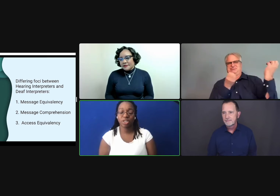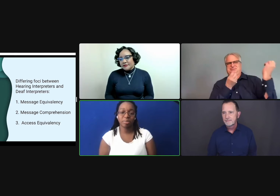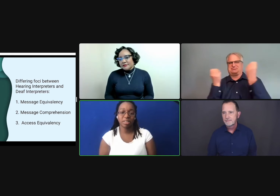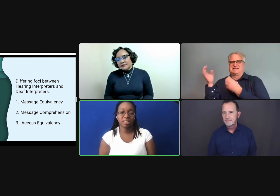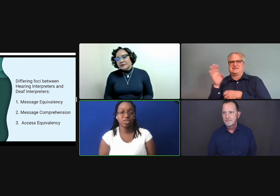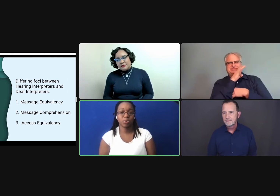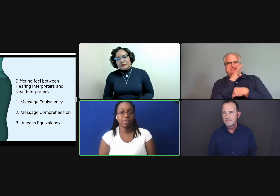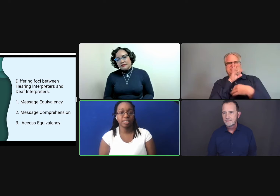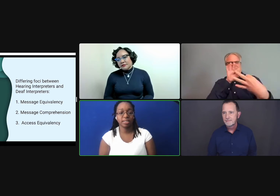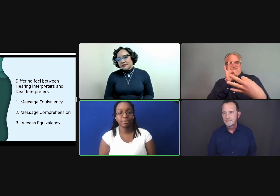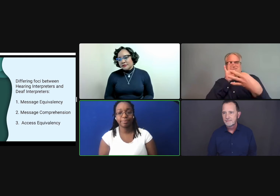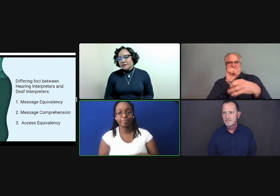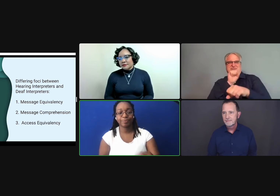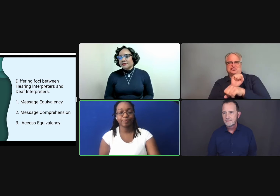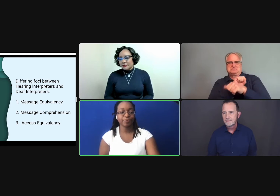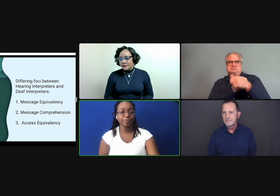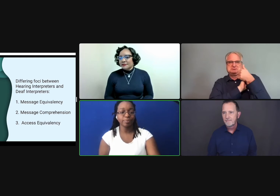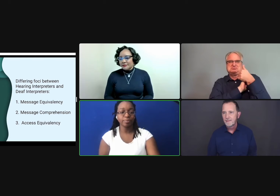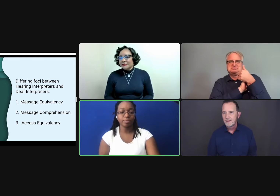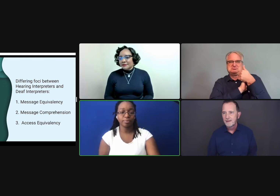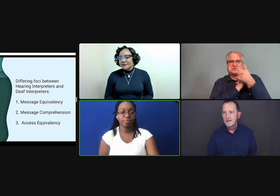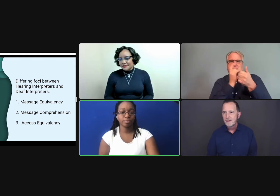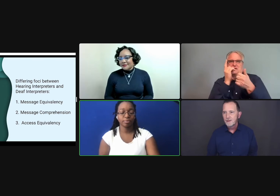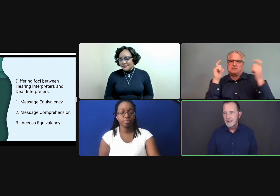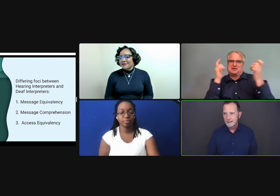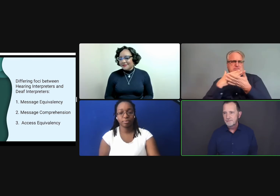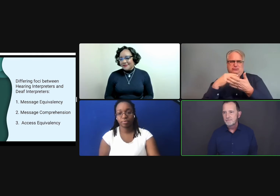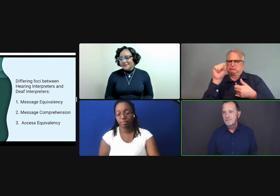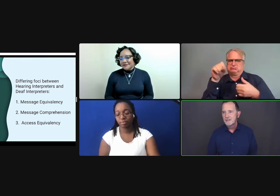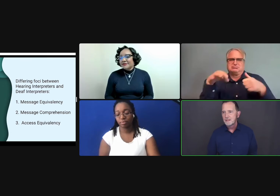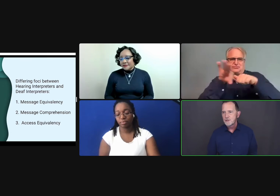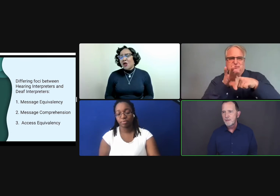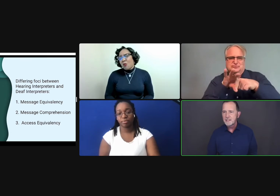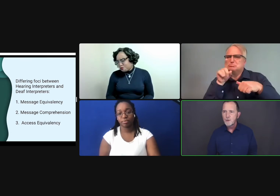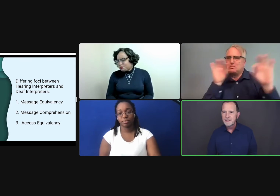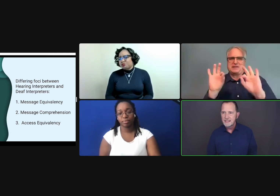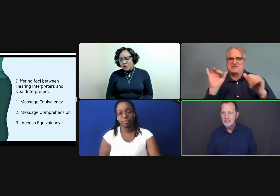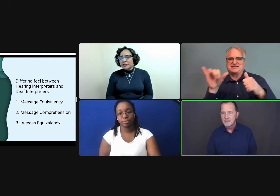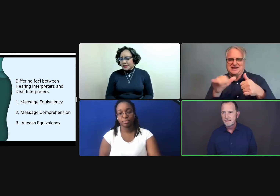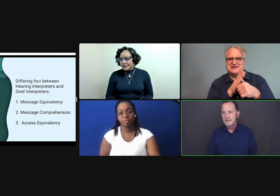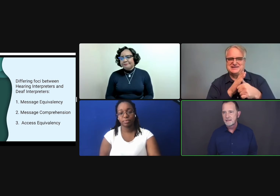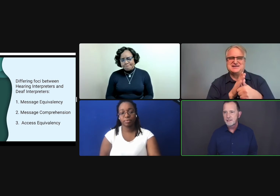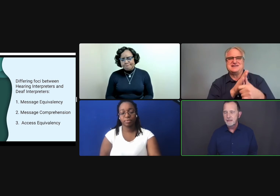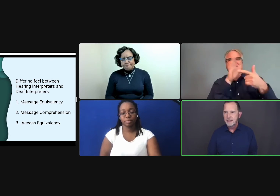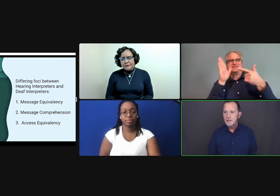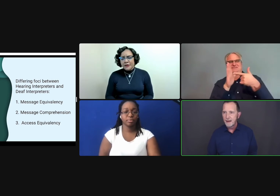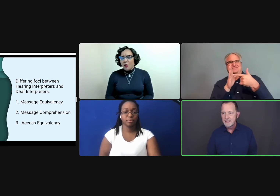just message equivalency. Right. So a message equivalency is not to be minimized.